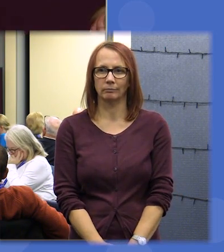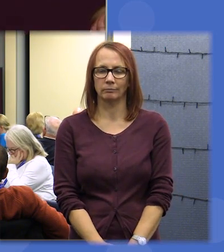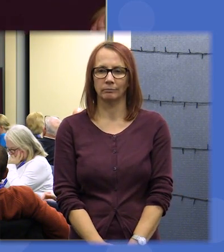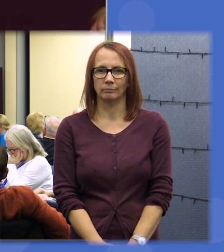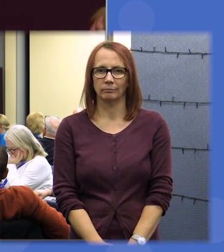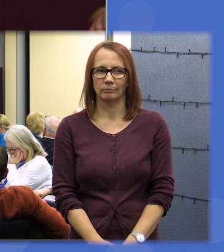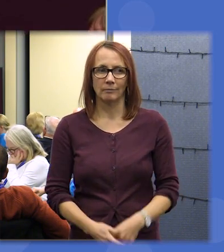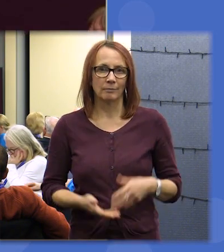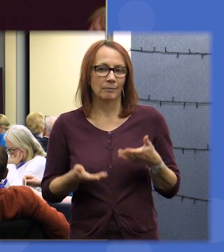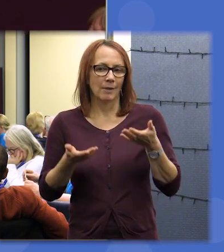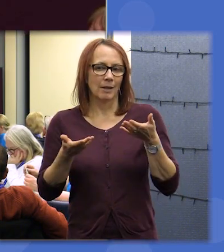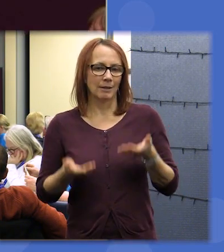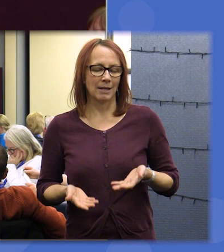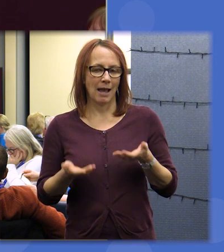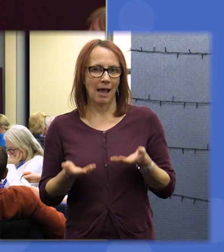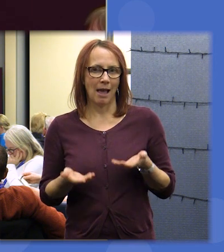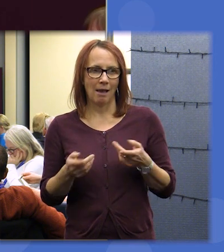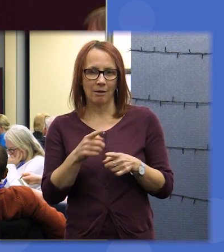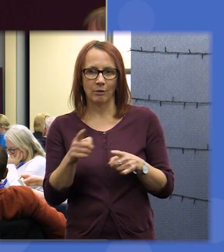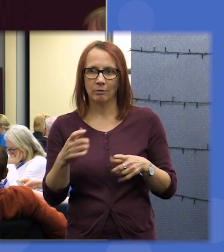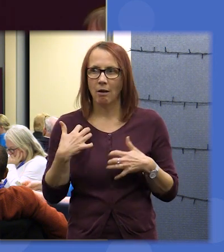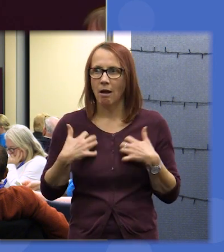suspense but just for a wee while so Anthony is